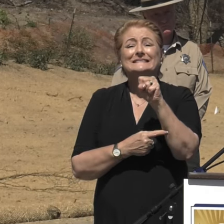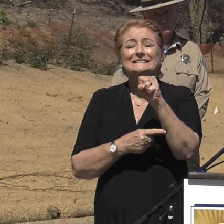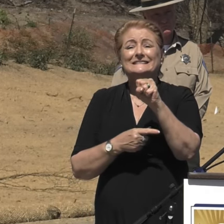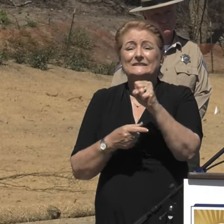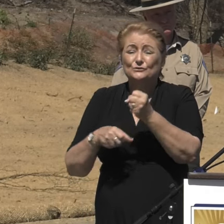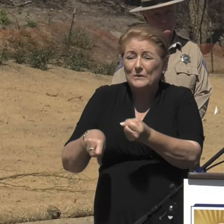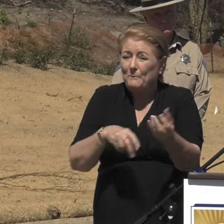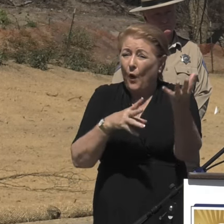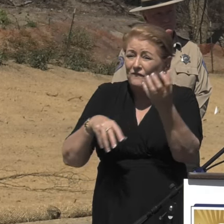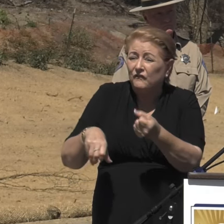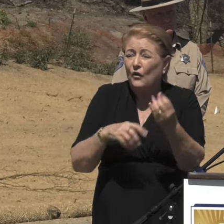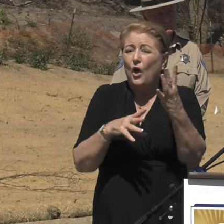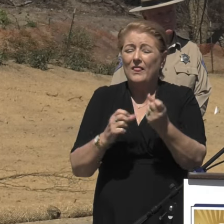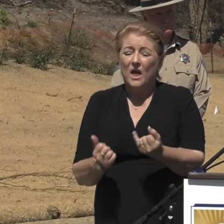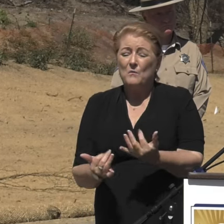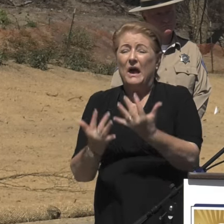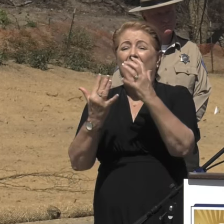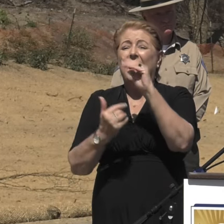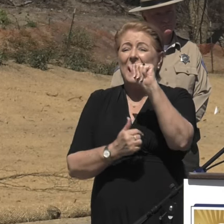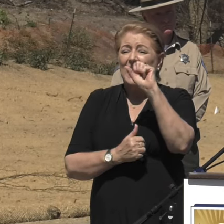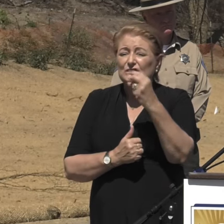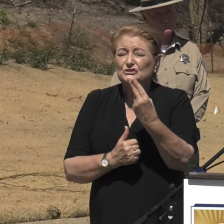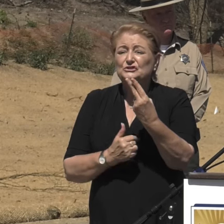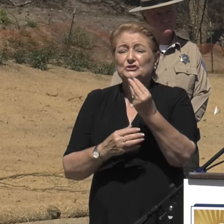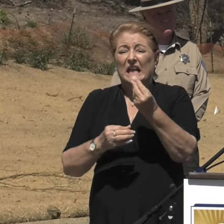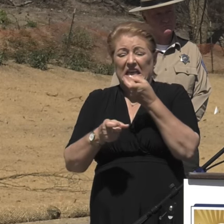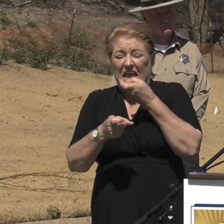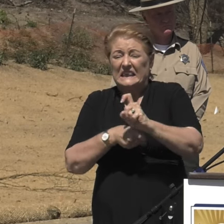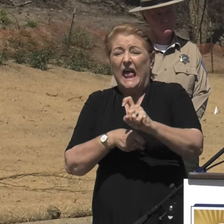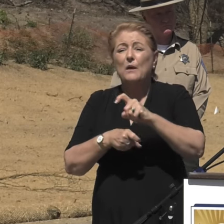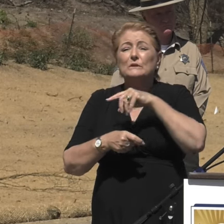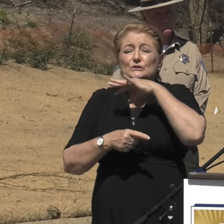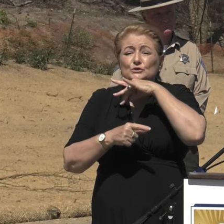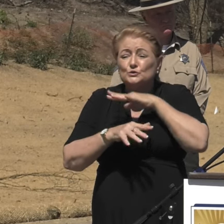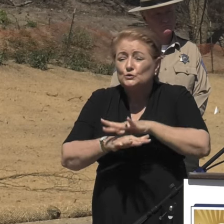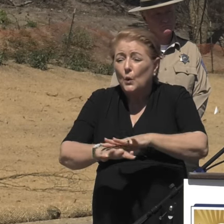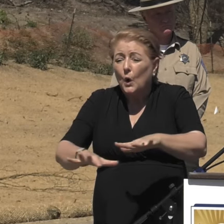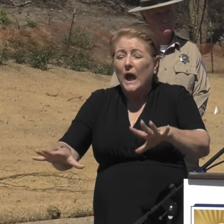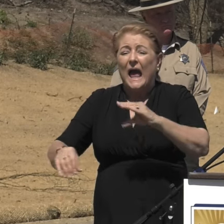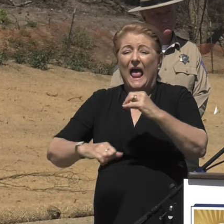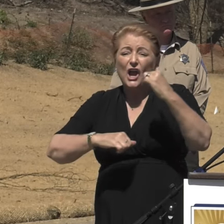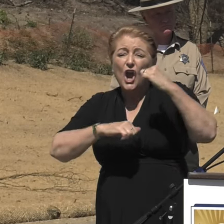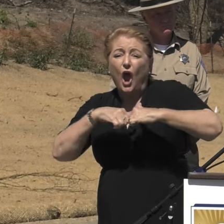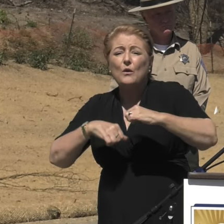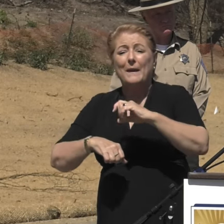All the burnt ash, contaminated soils, and concrete and metal are removed.